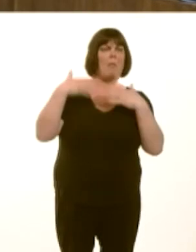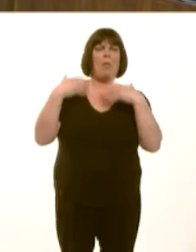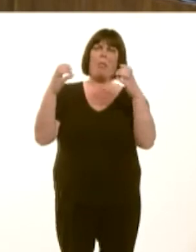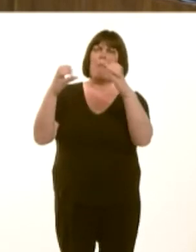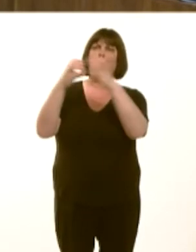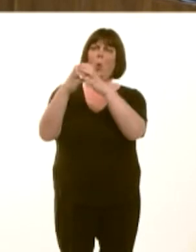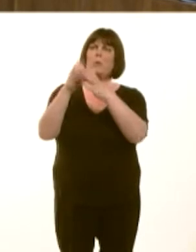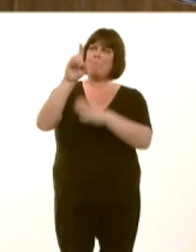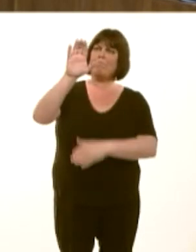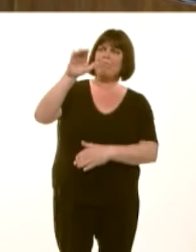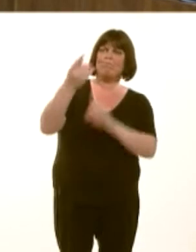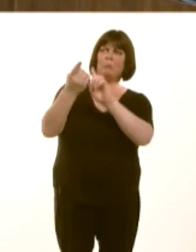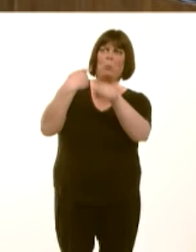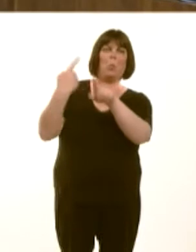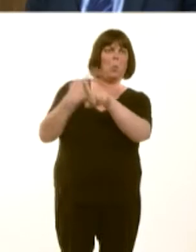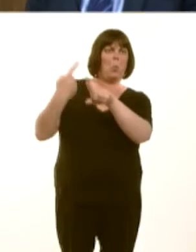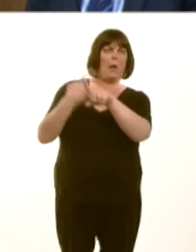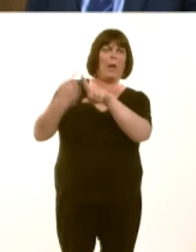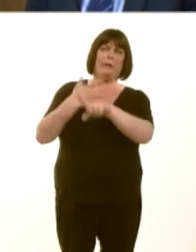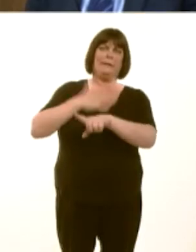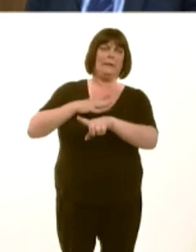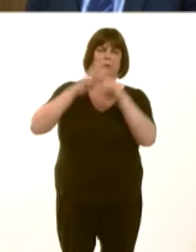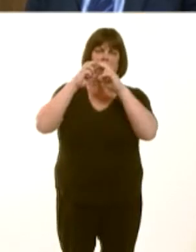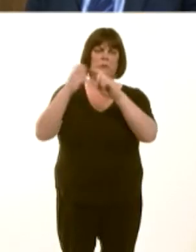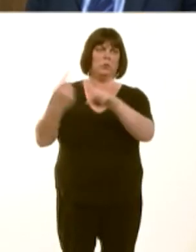as a Welsh Government, your policy is actually being fully implemented by health boards?